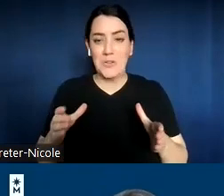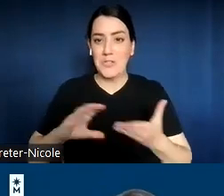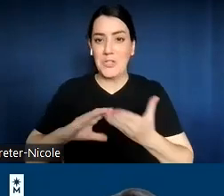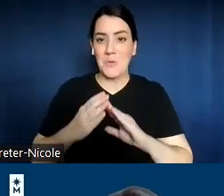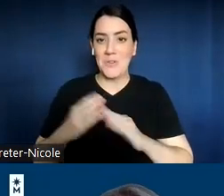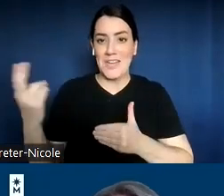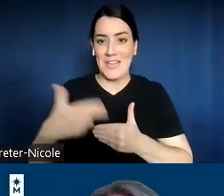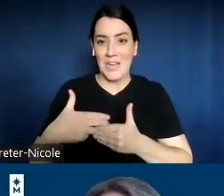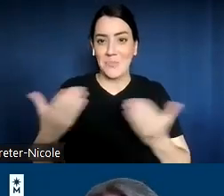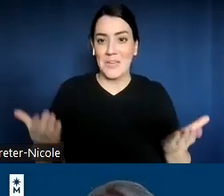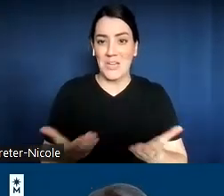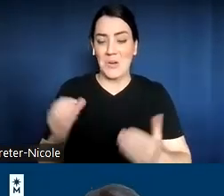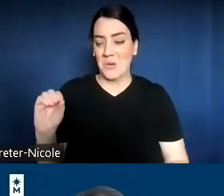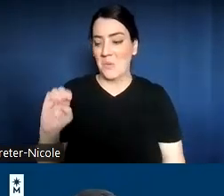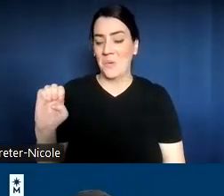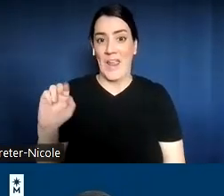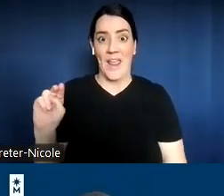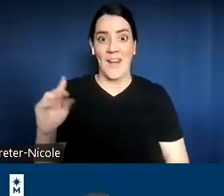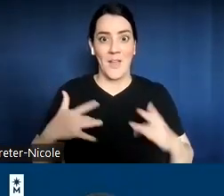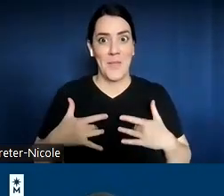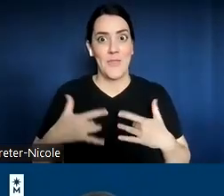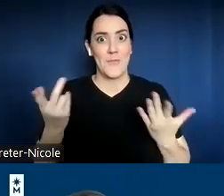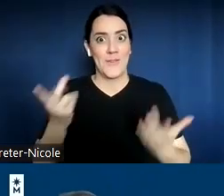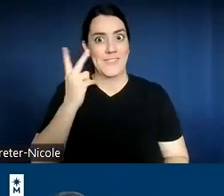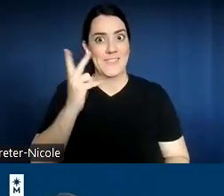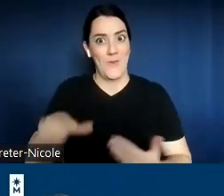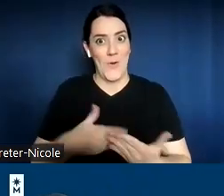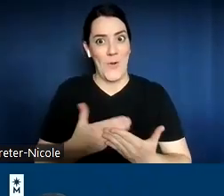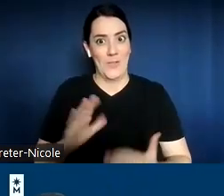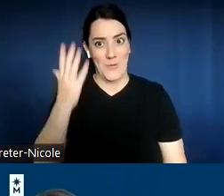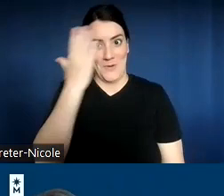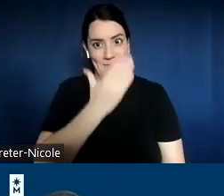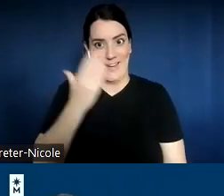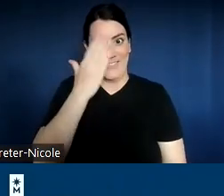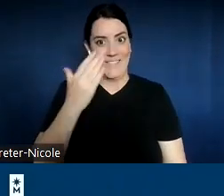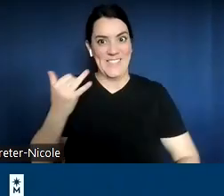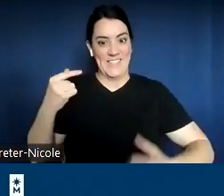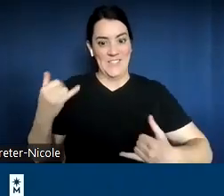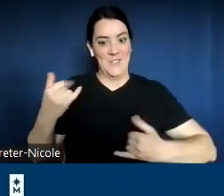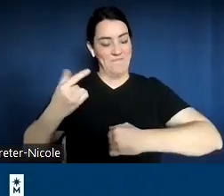I'm super excited to see you all. This is one of my absolute favorite programs.